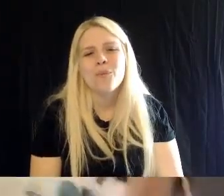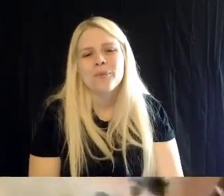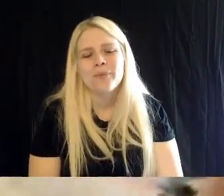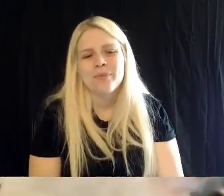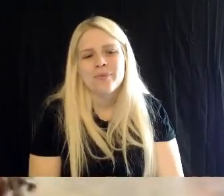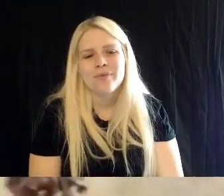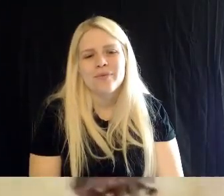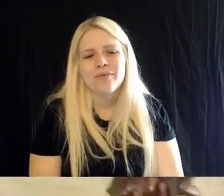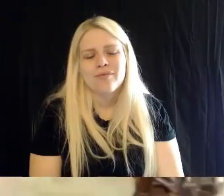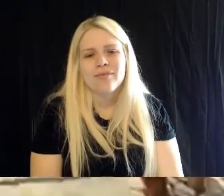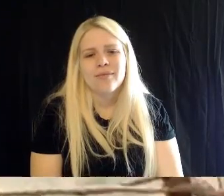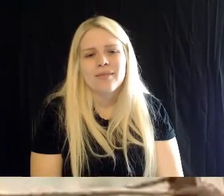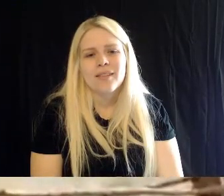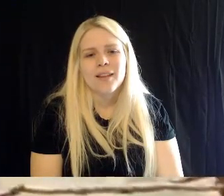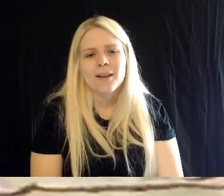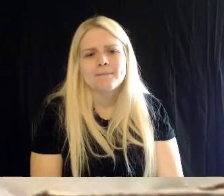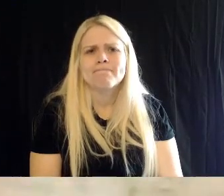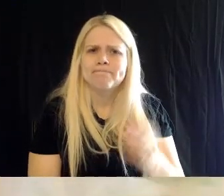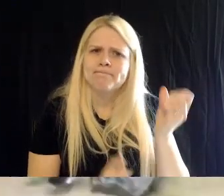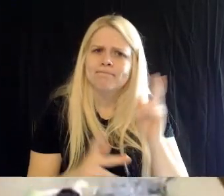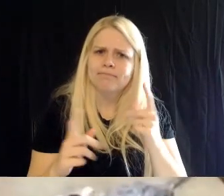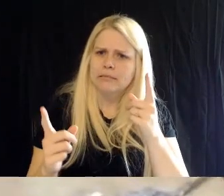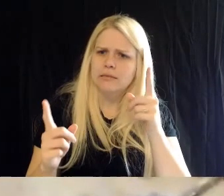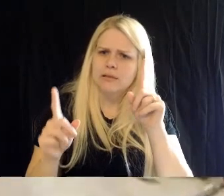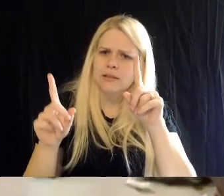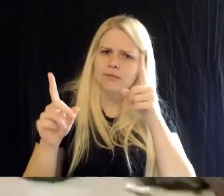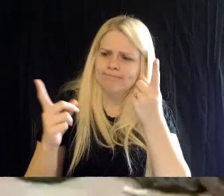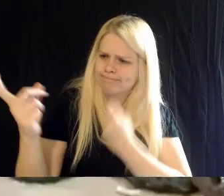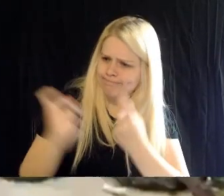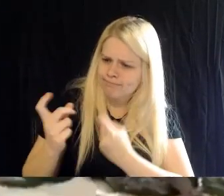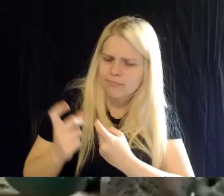Brad: Uh, yeah. We're getting a lot of questions folks, about when we're reopening? And we